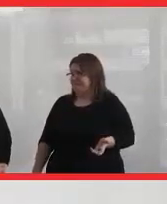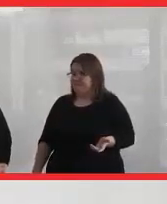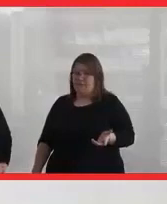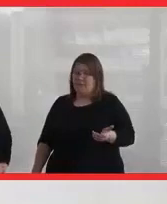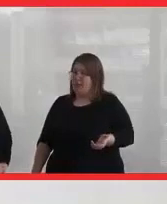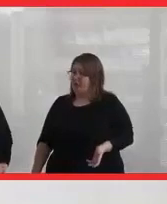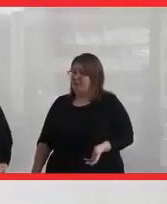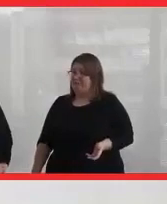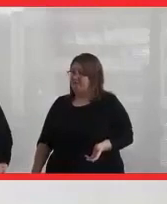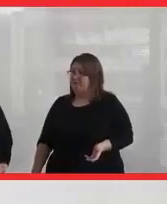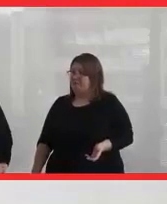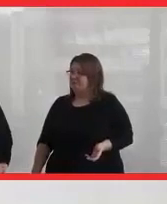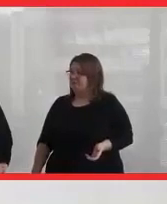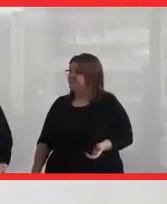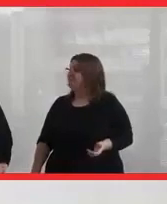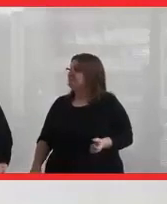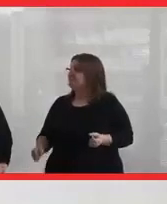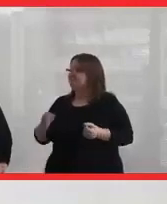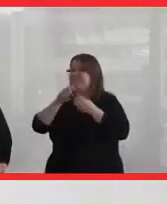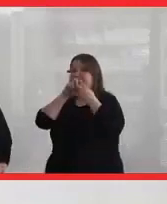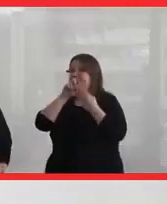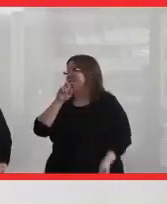It just flabbergasts me.